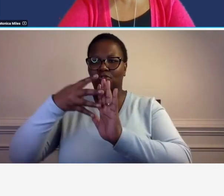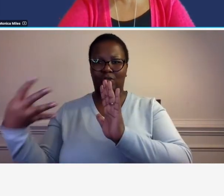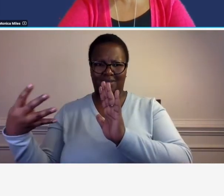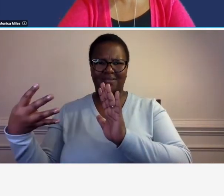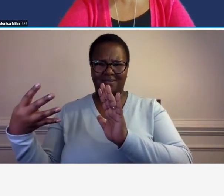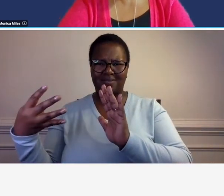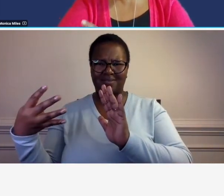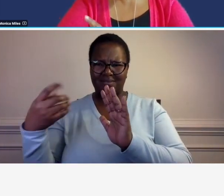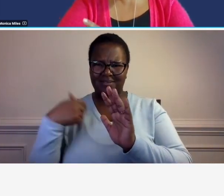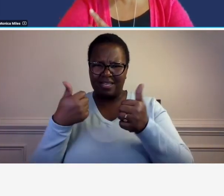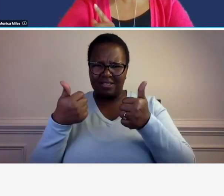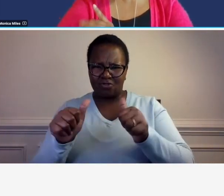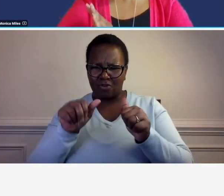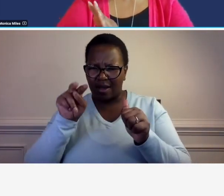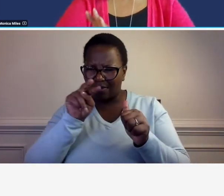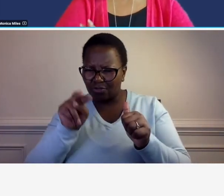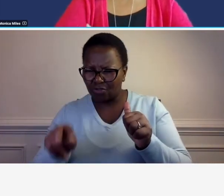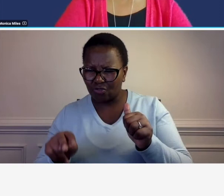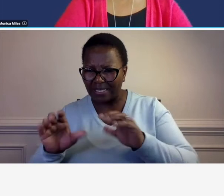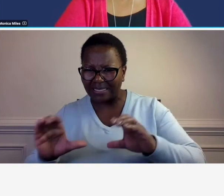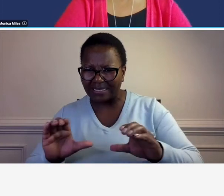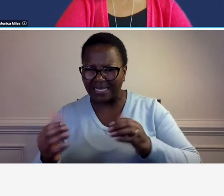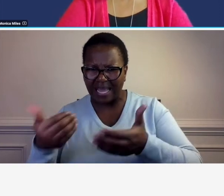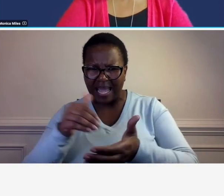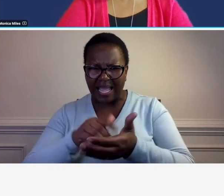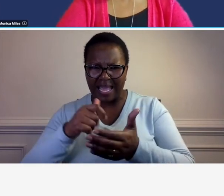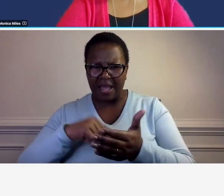read the chat here and i think do you want me to pause and stop talking for a moment